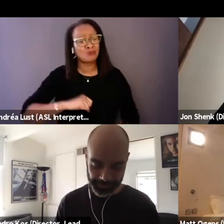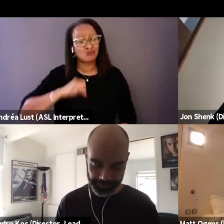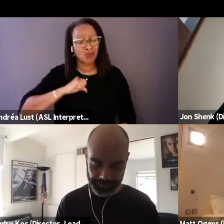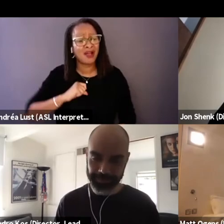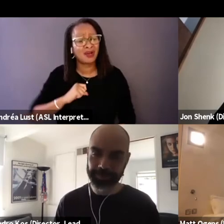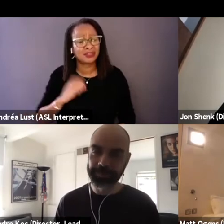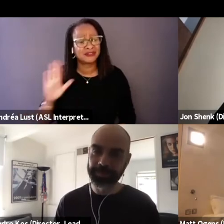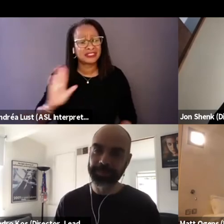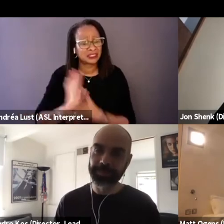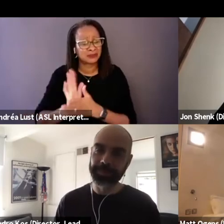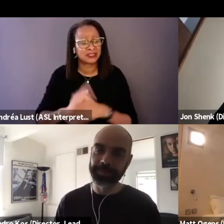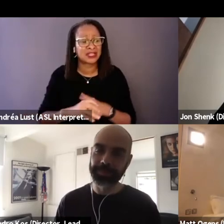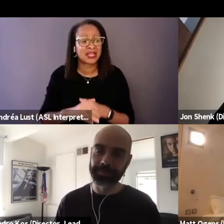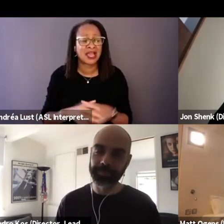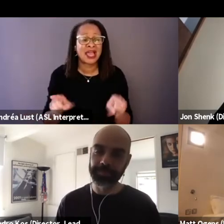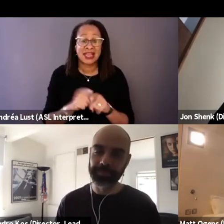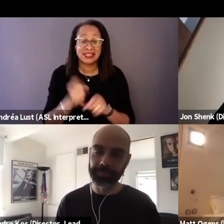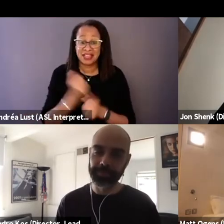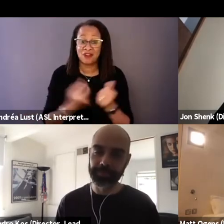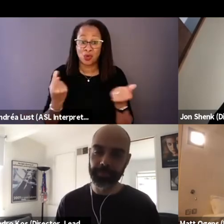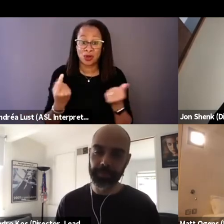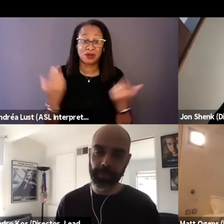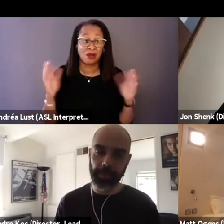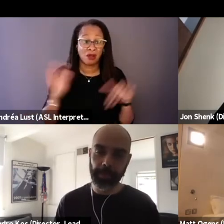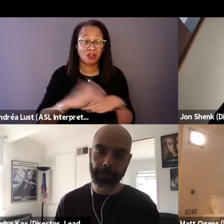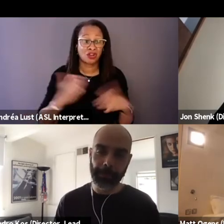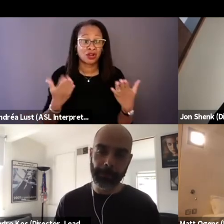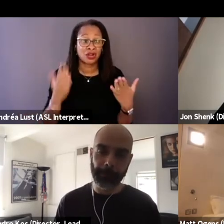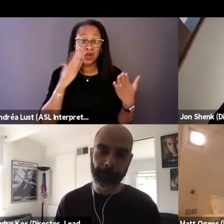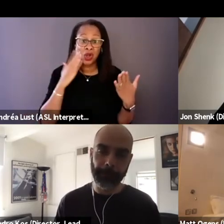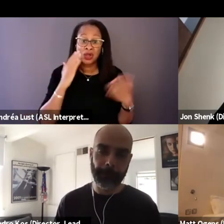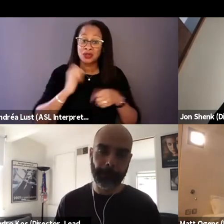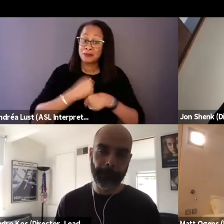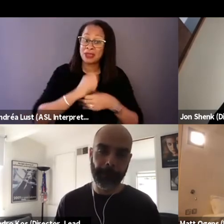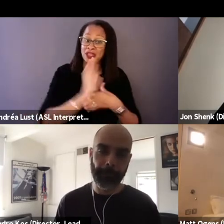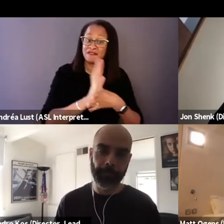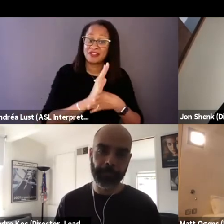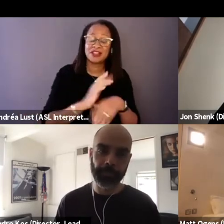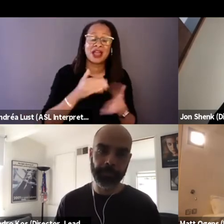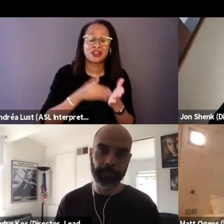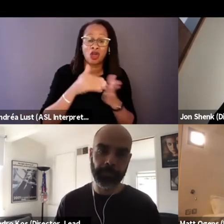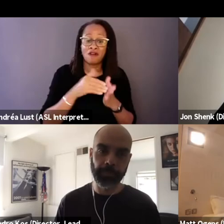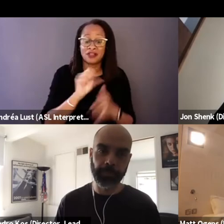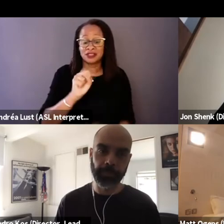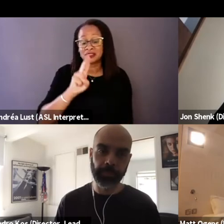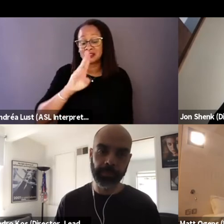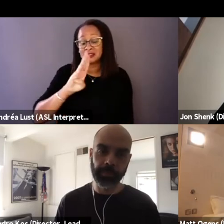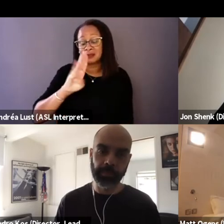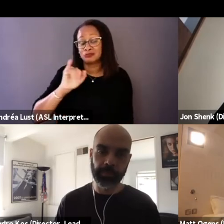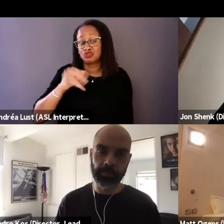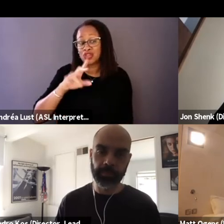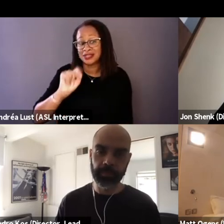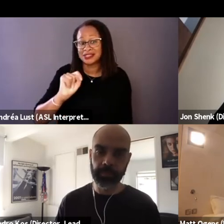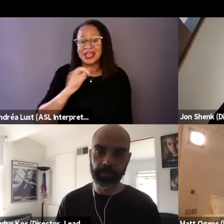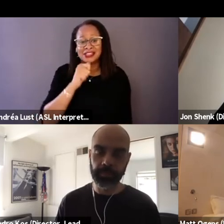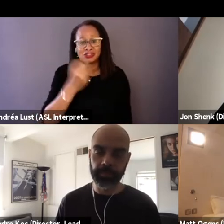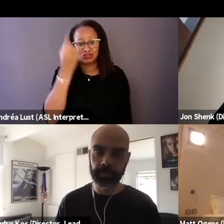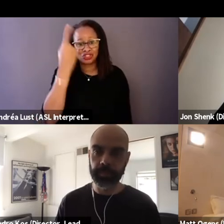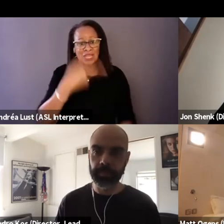as everyone on your knows, you're making a film and often the subjects, they don't understand production and filmmaking,